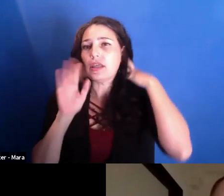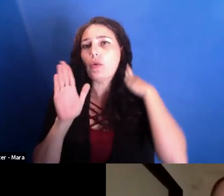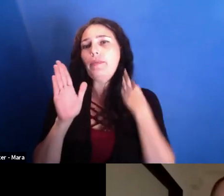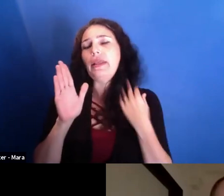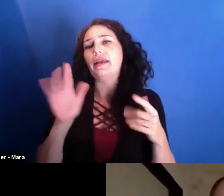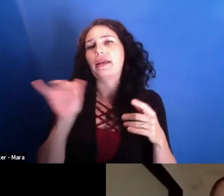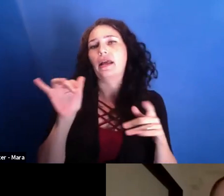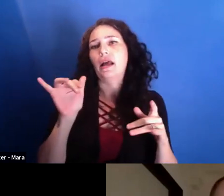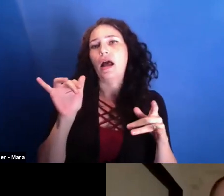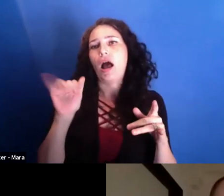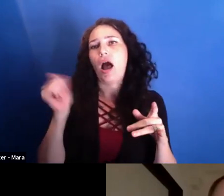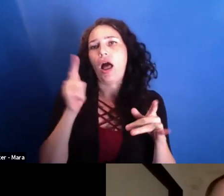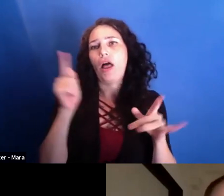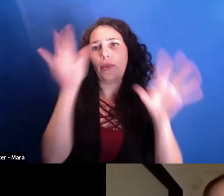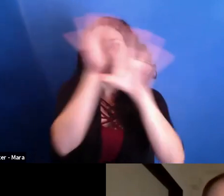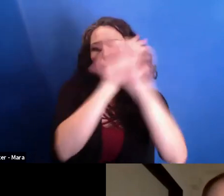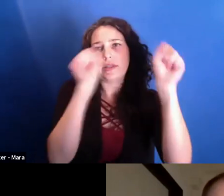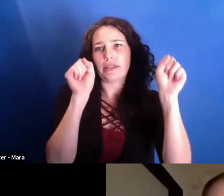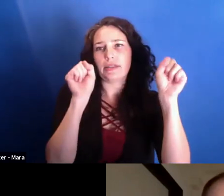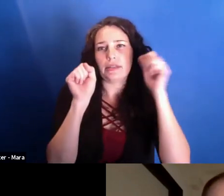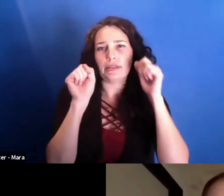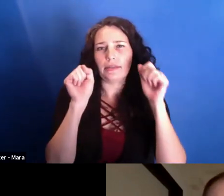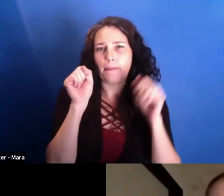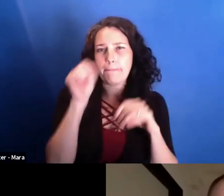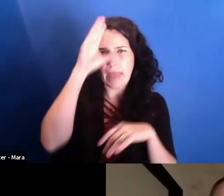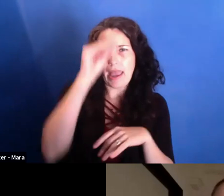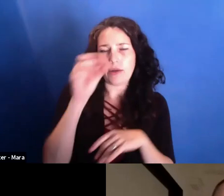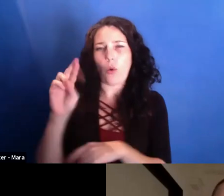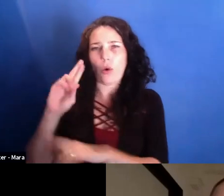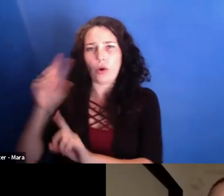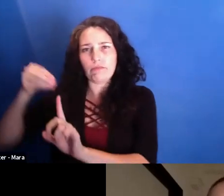a journalistic film. And it obviously is. But then it radically shifts halfway through,